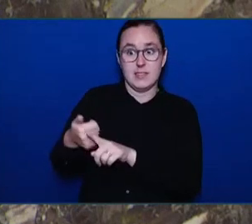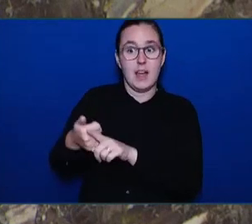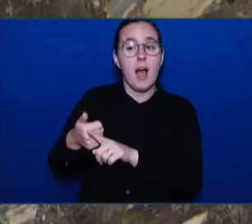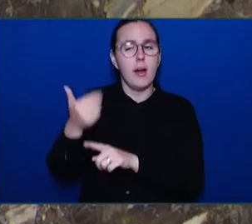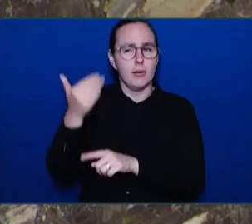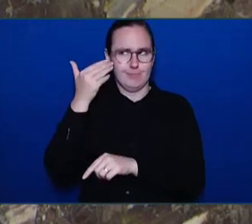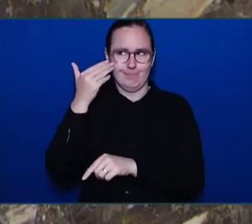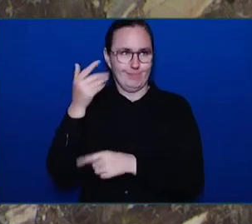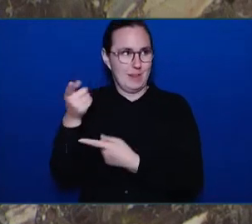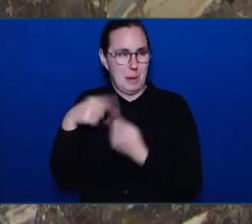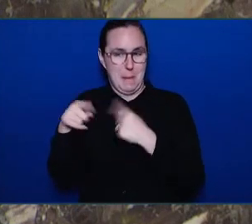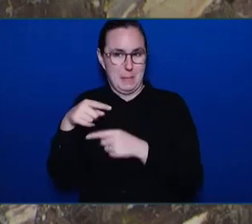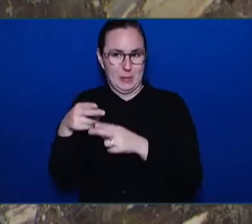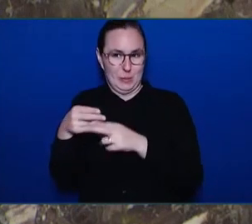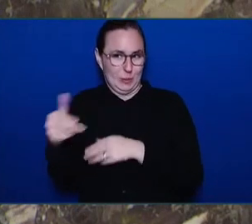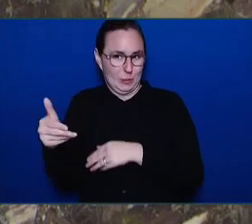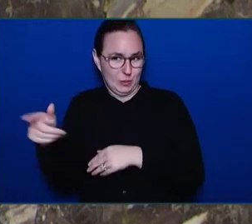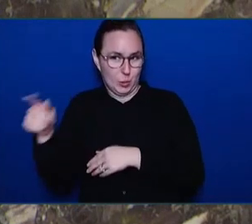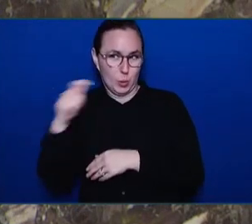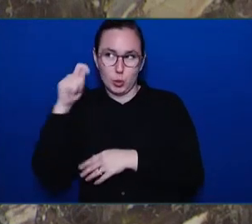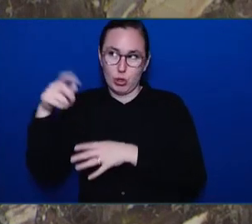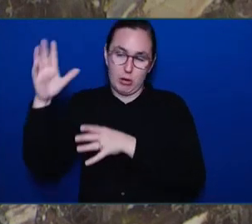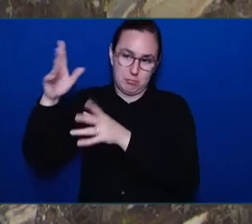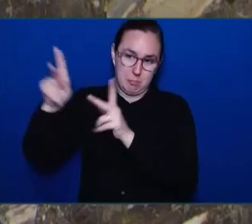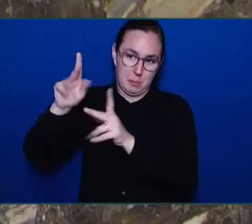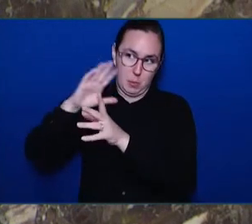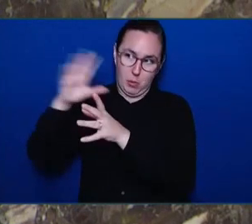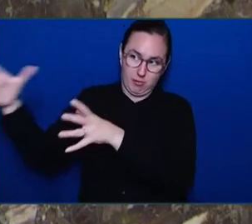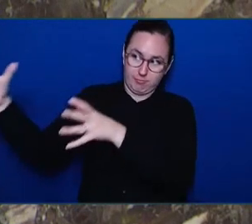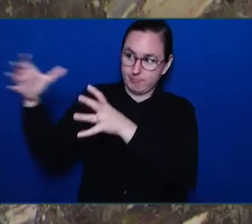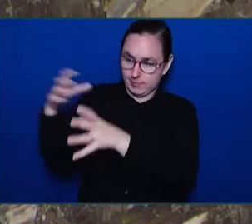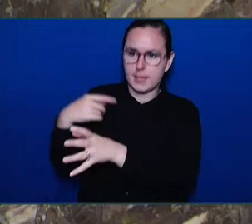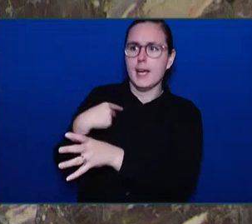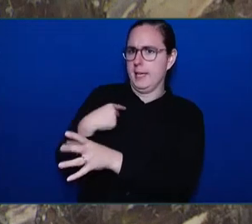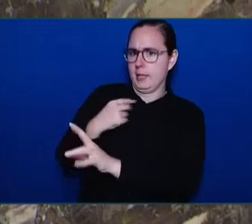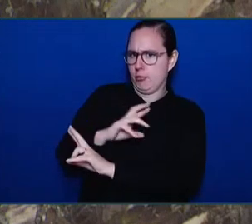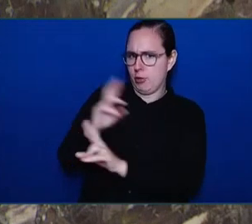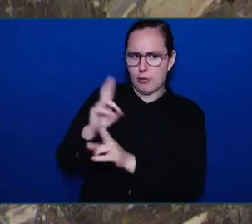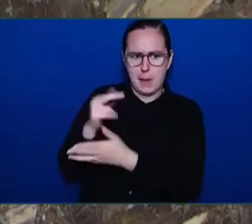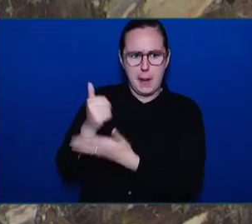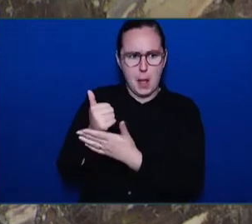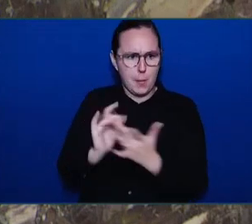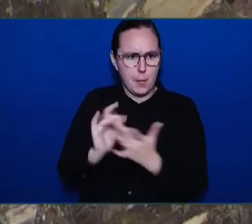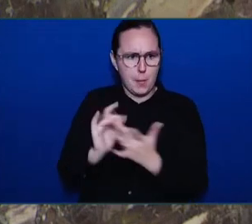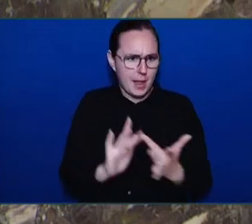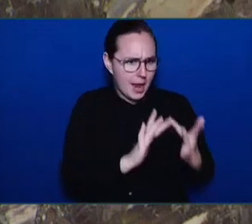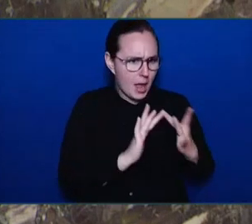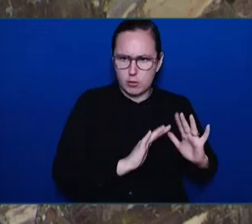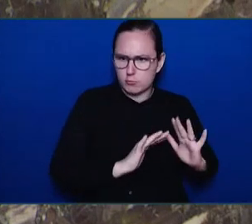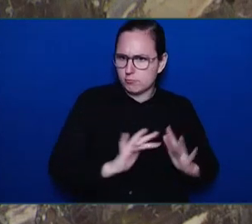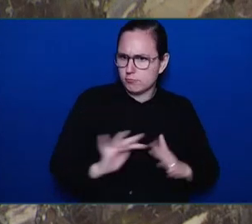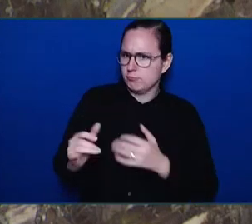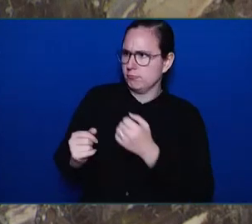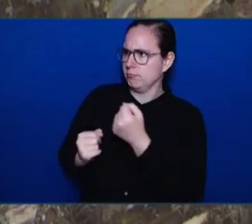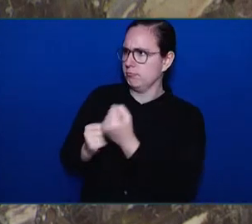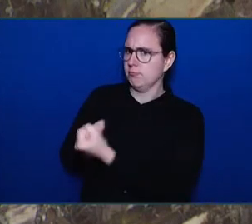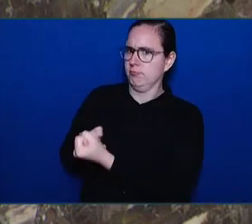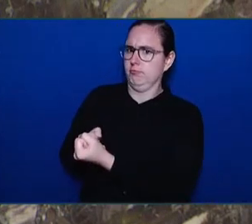network began to grow. Relentless Eugene Hrushowy from the Comox Valley Ukrainian Society was quick to